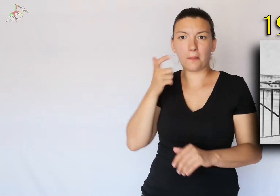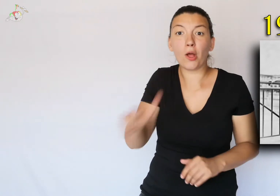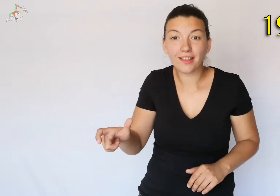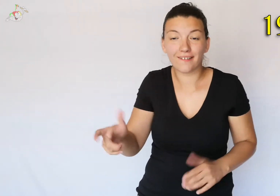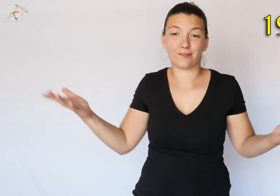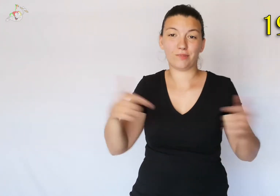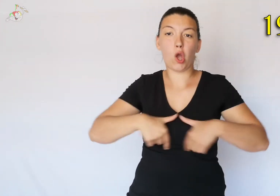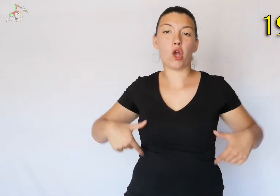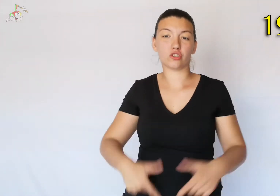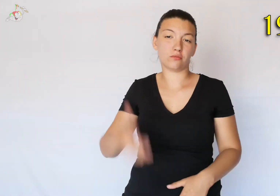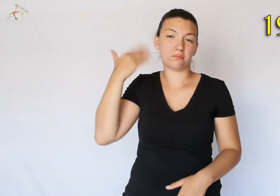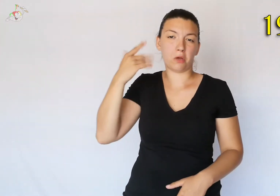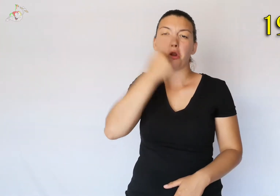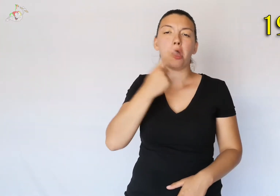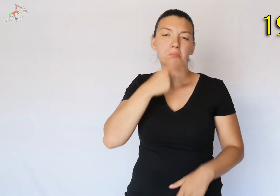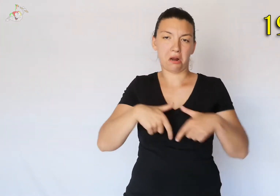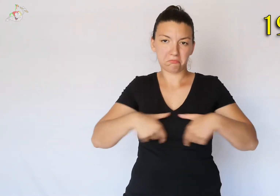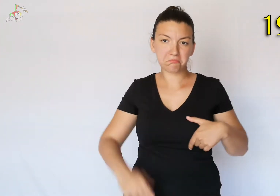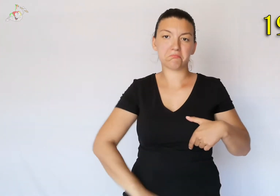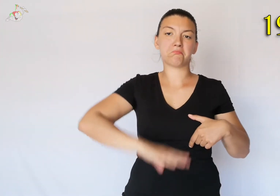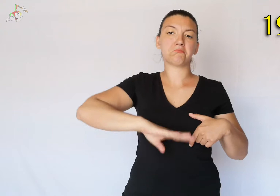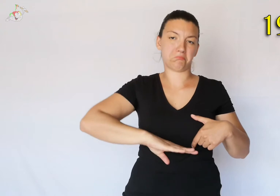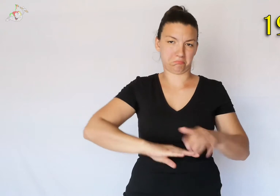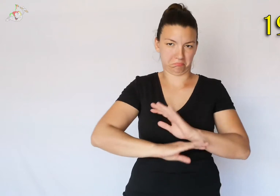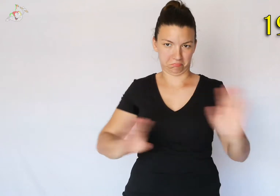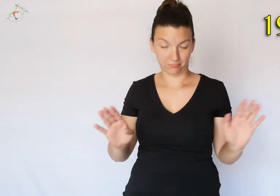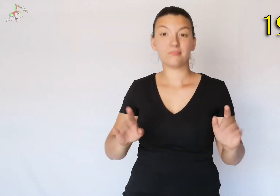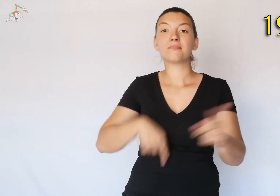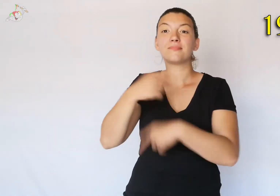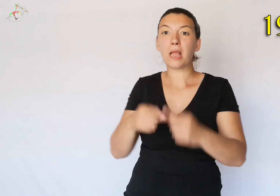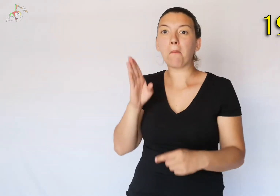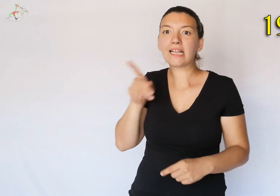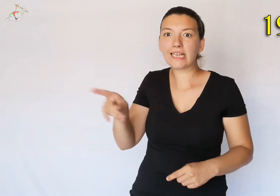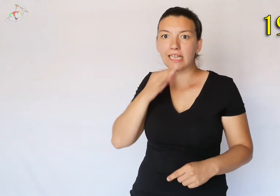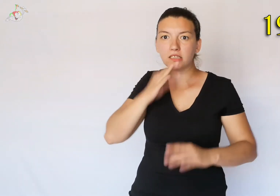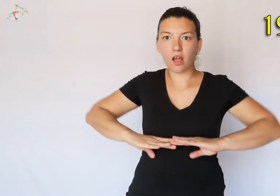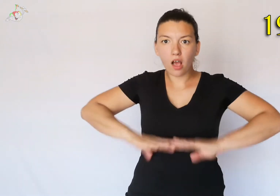because the former costume covered the waist, while the bikini made